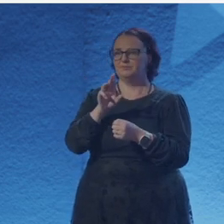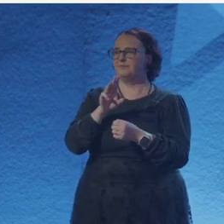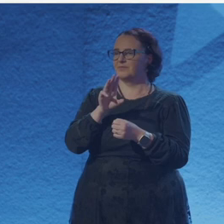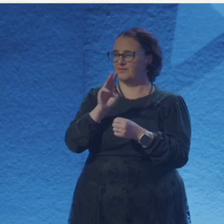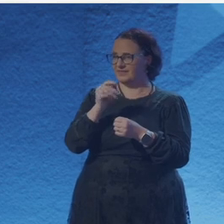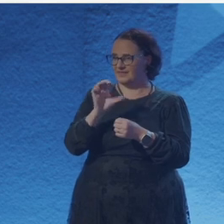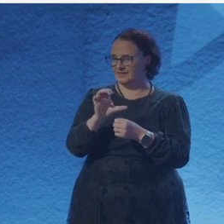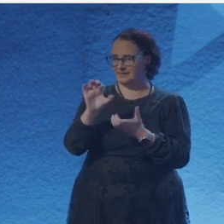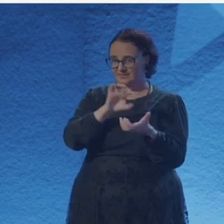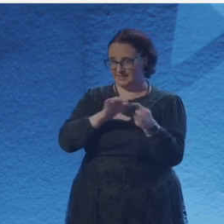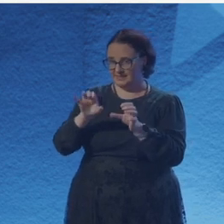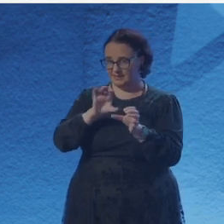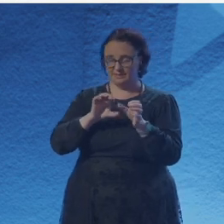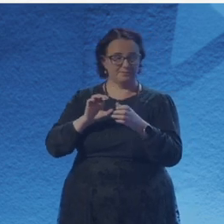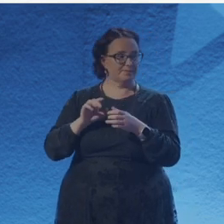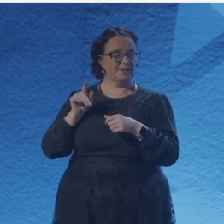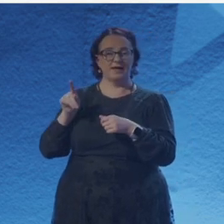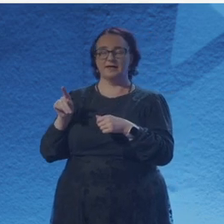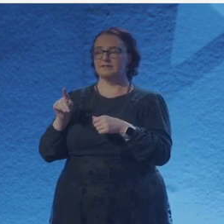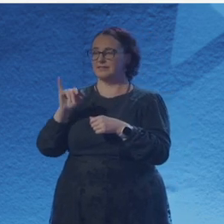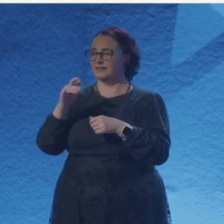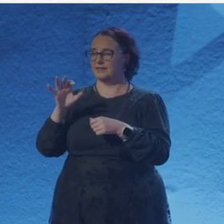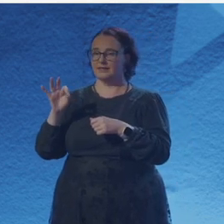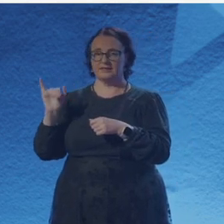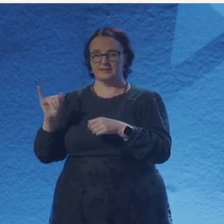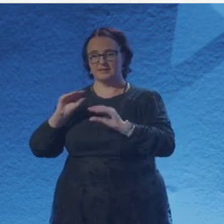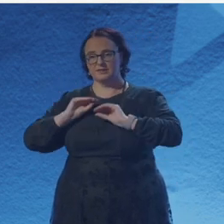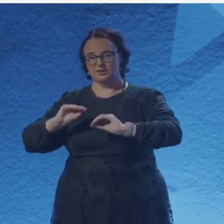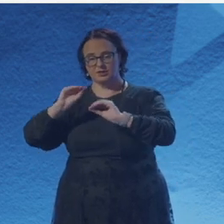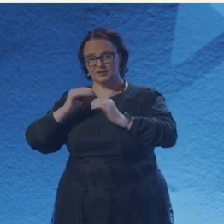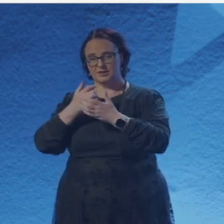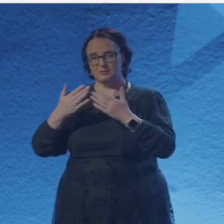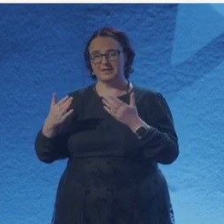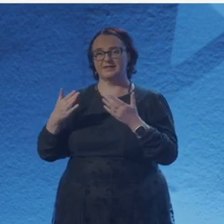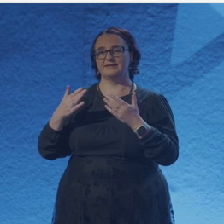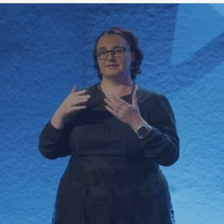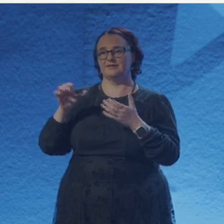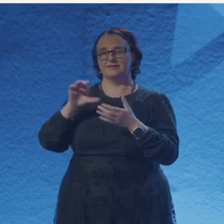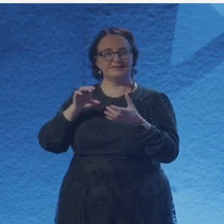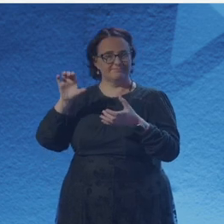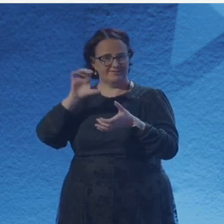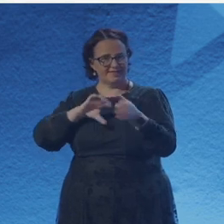Well, I made an assumption earlier that Rosamund and Saoirse both are arts people looking at physics, But you just told me